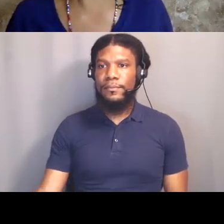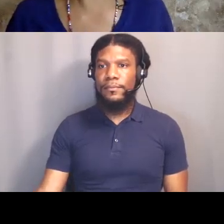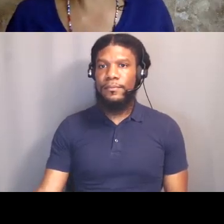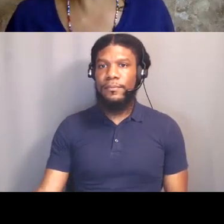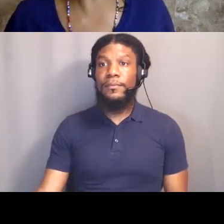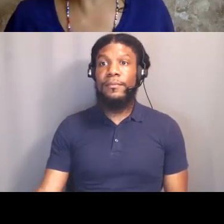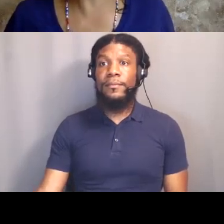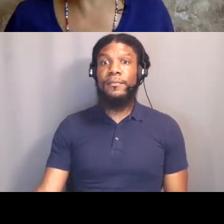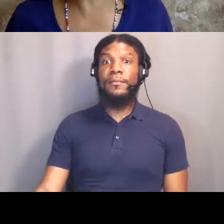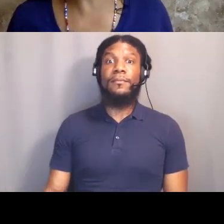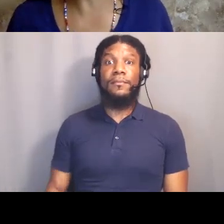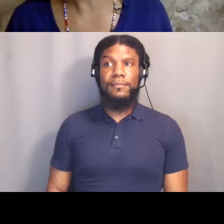All y'all live in your freedom dreams?